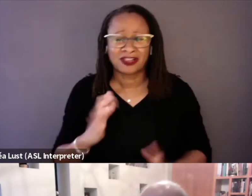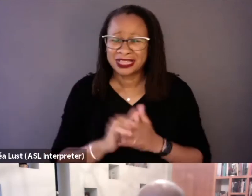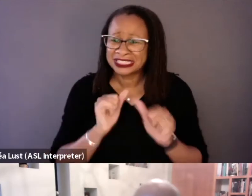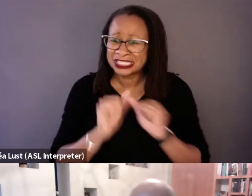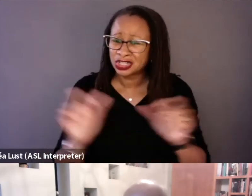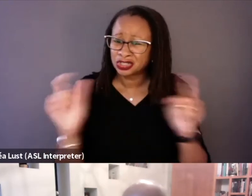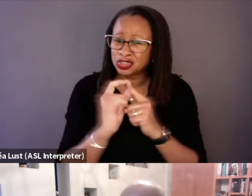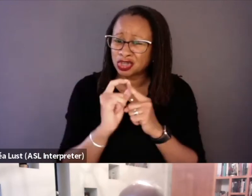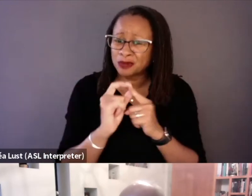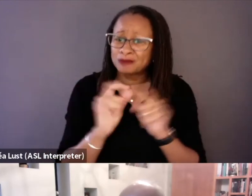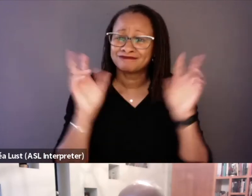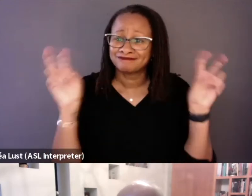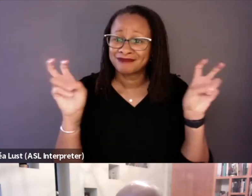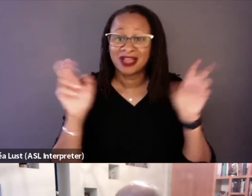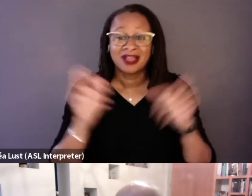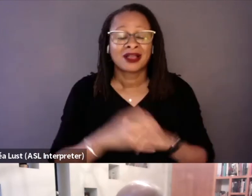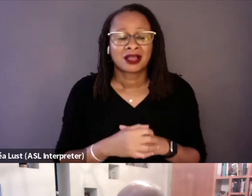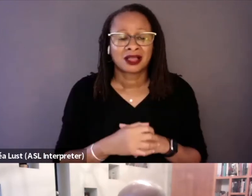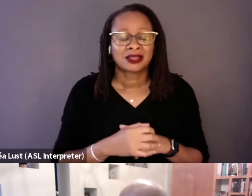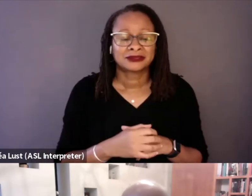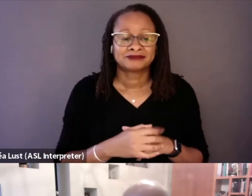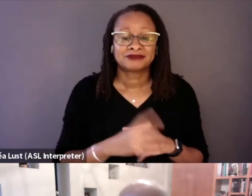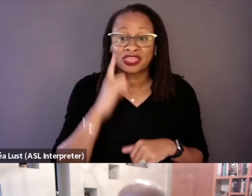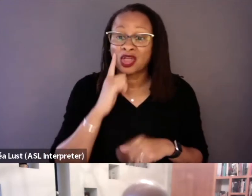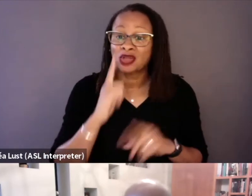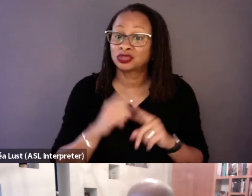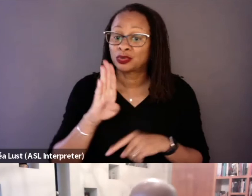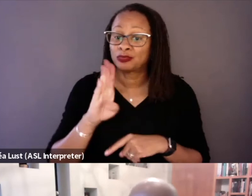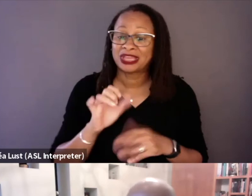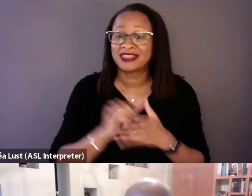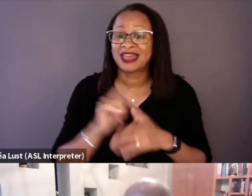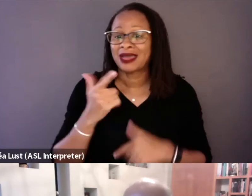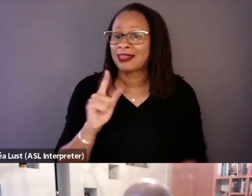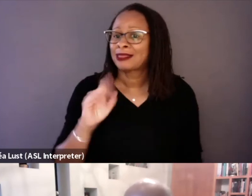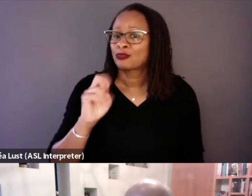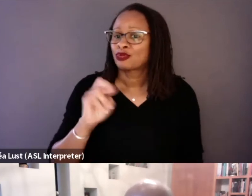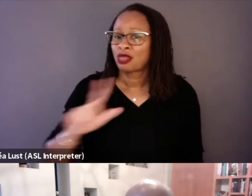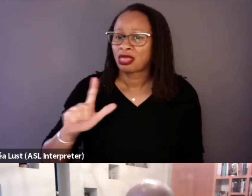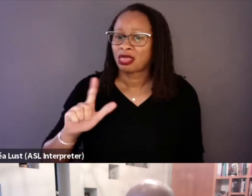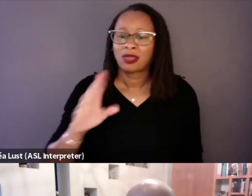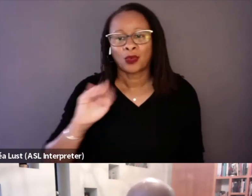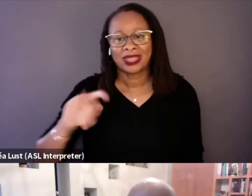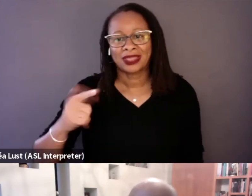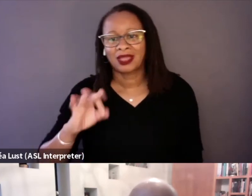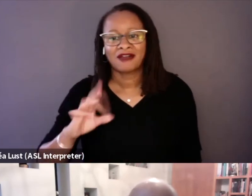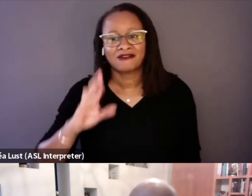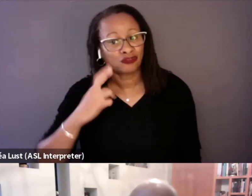And they were thought to be thought to be the liberal wing. But he wanted to be president,